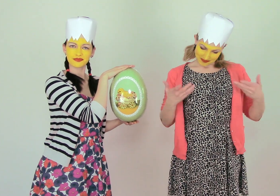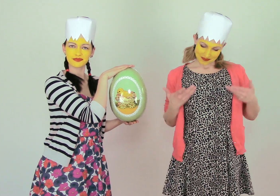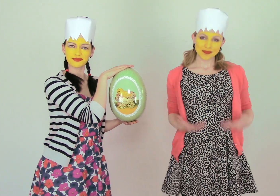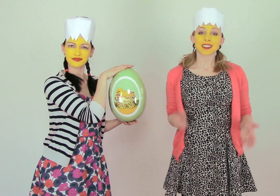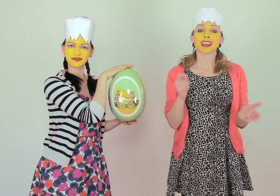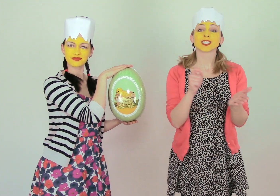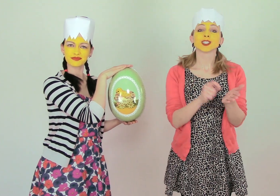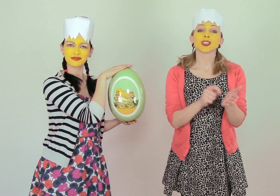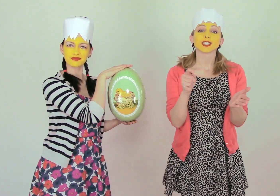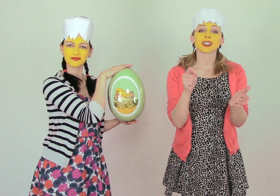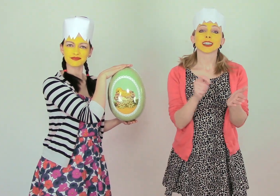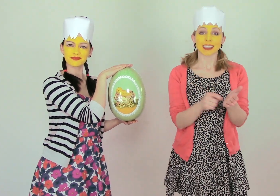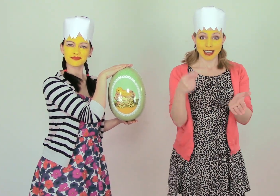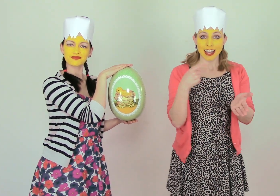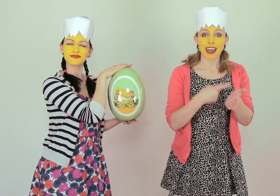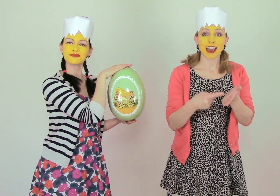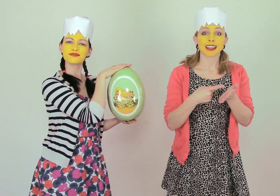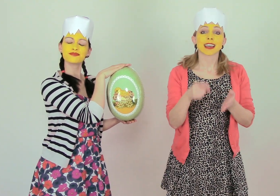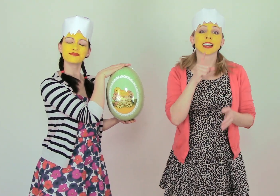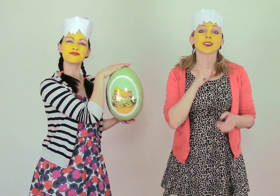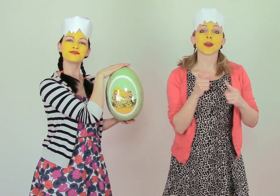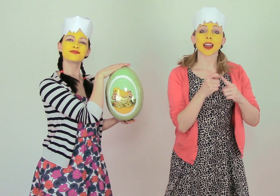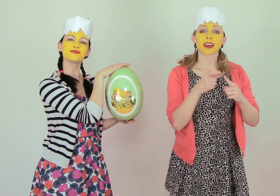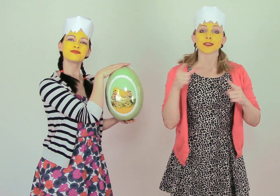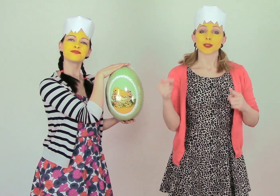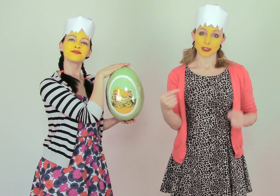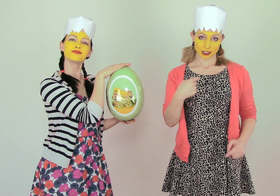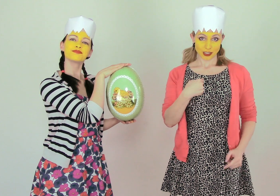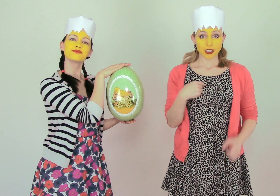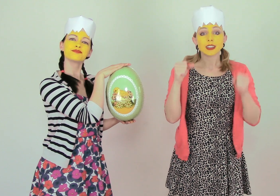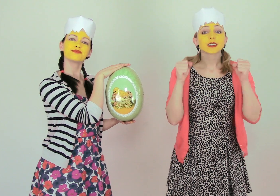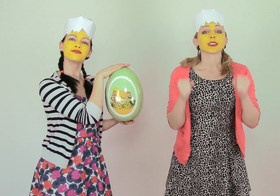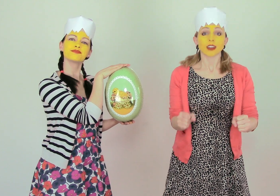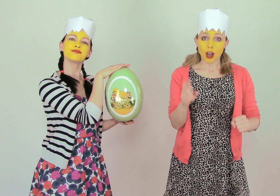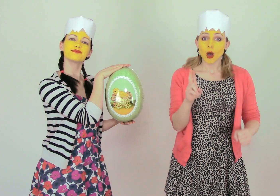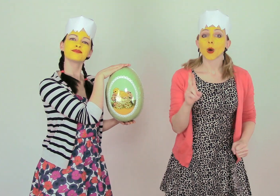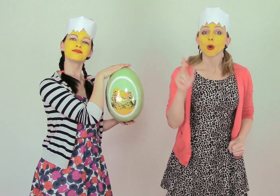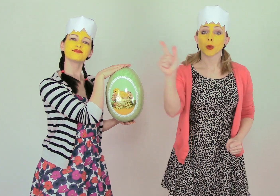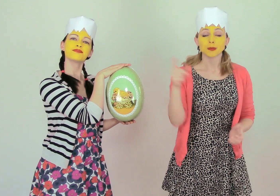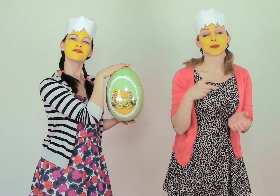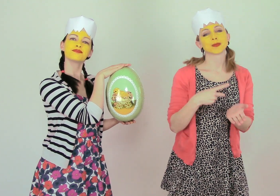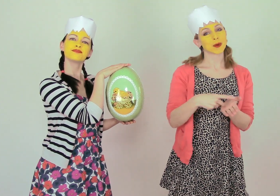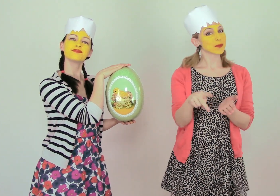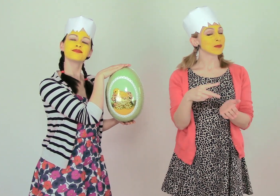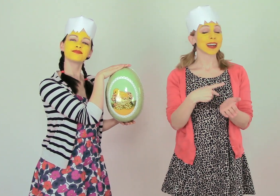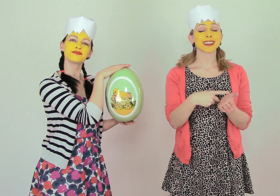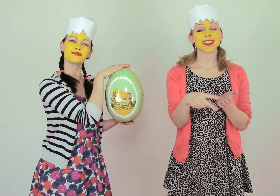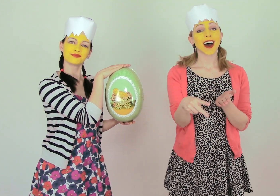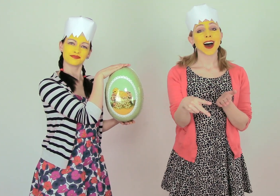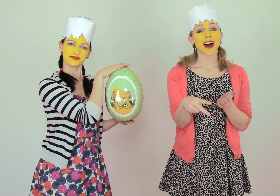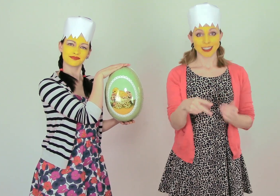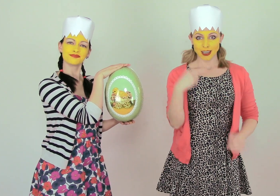There was a chicken named Gull fluff. He was going out for a walk.